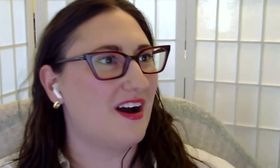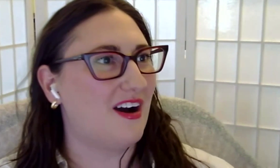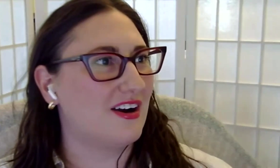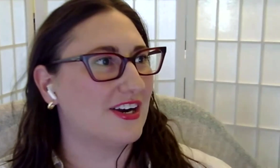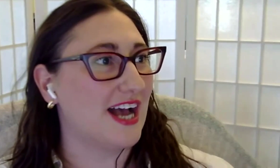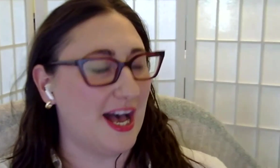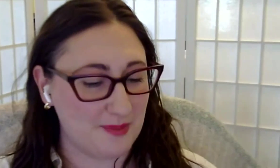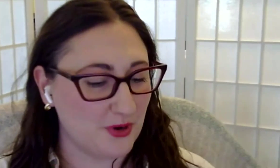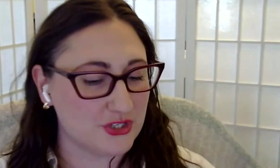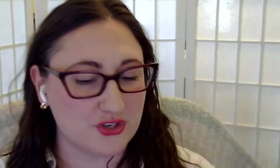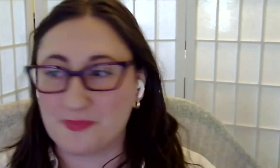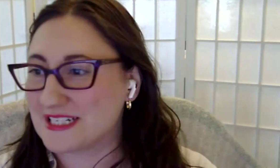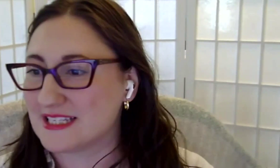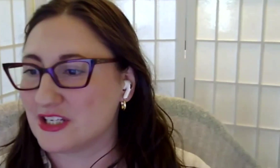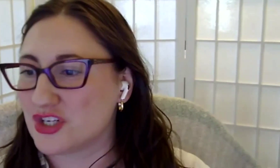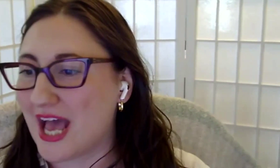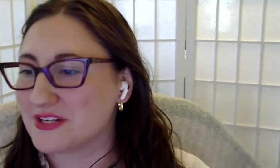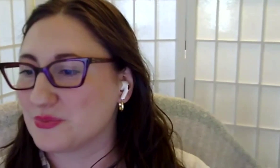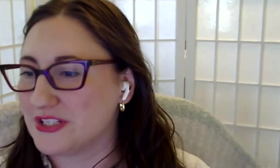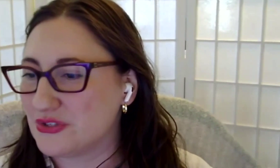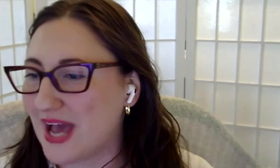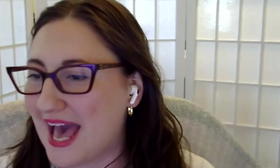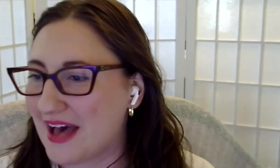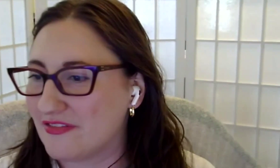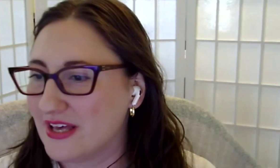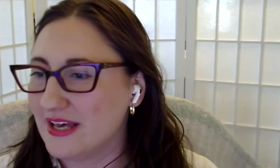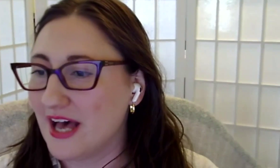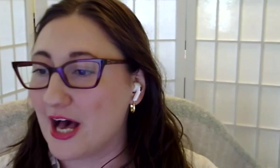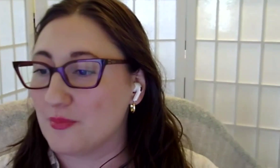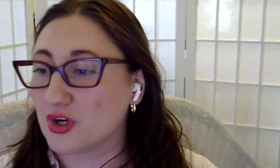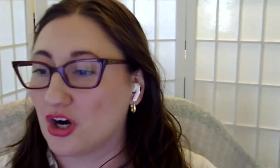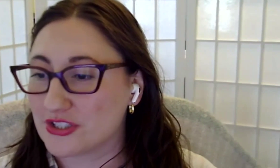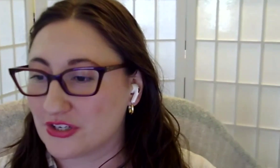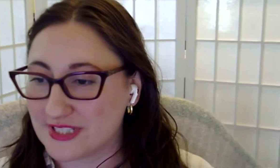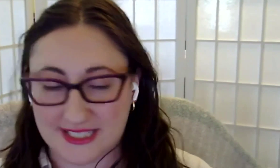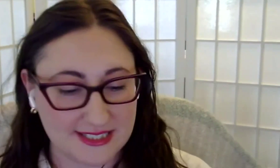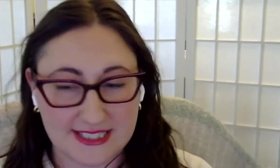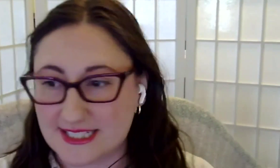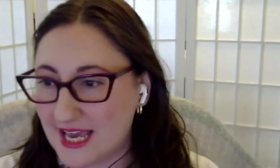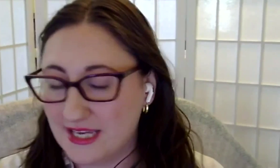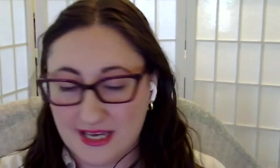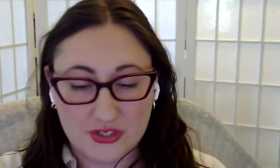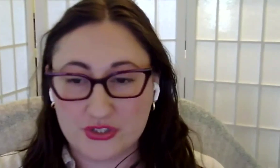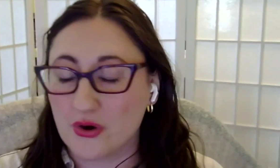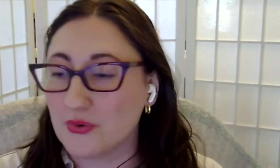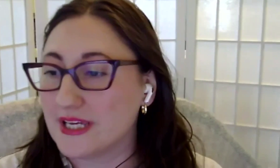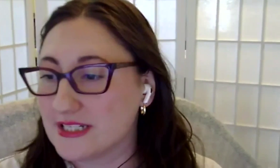And we are ‑‑ I'm going to drop into the chat, we do have CART services today. So,